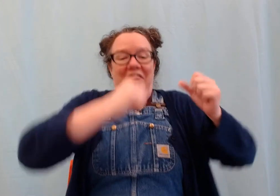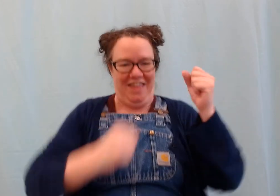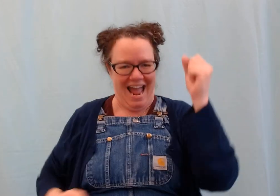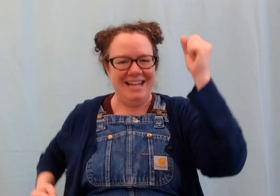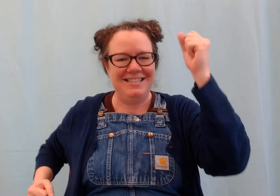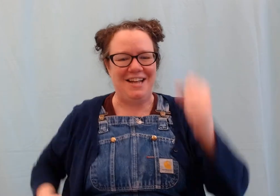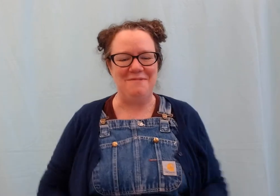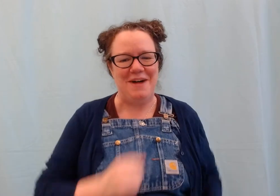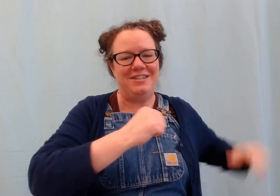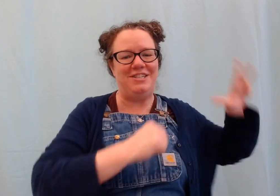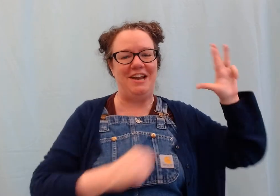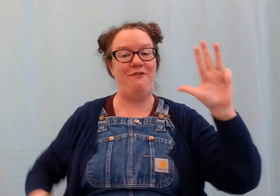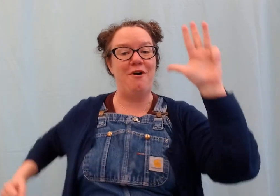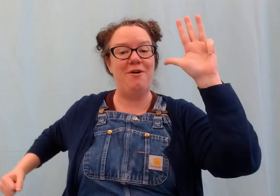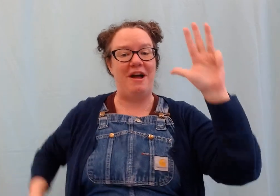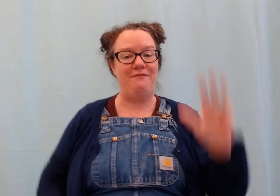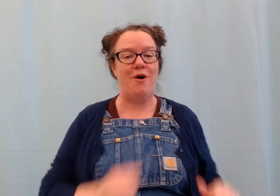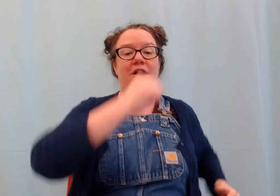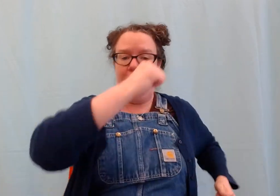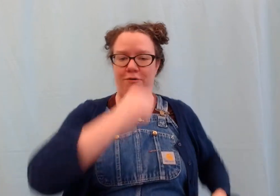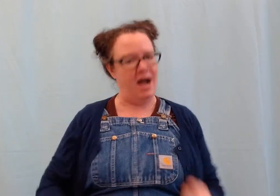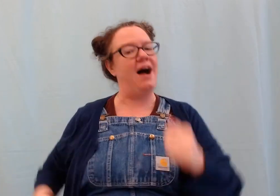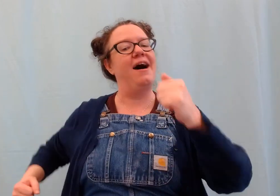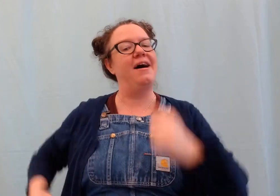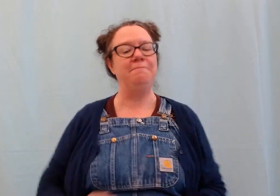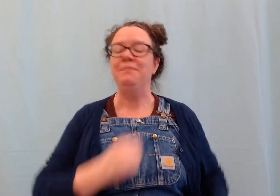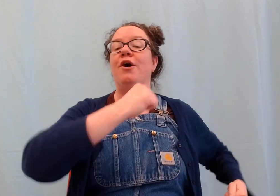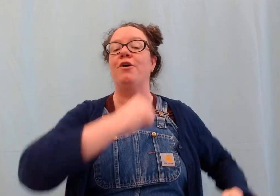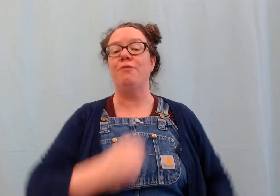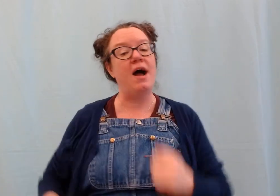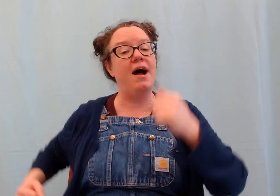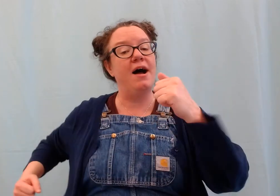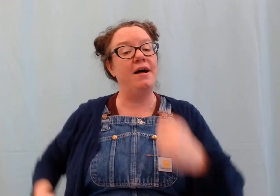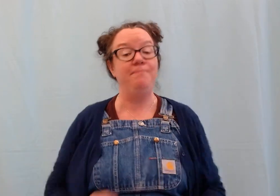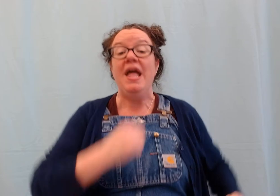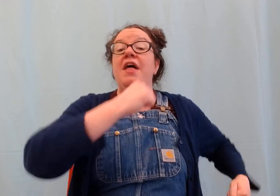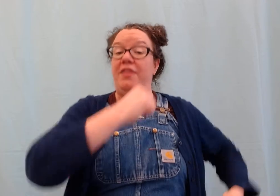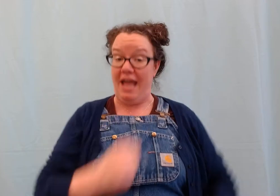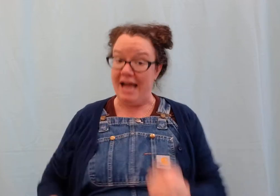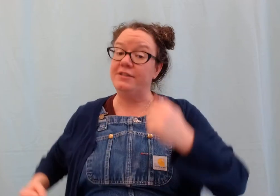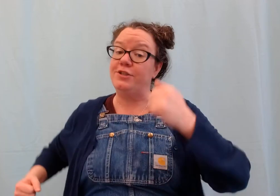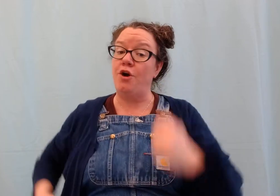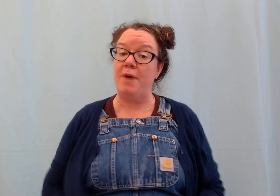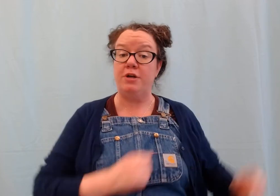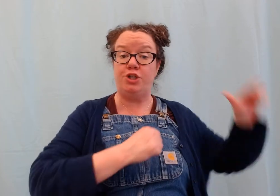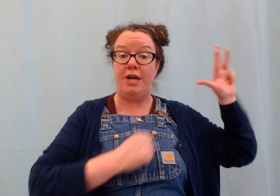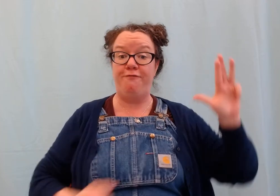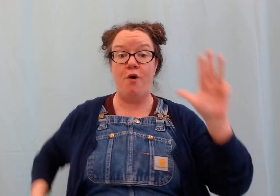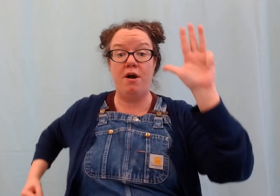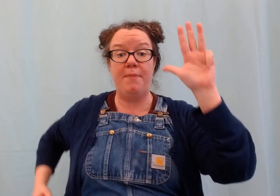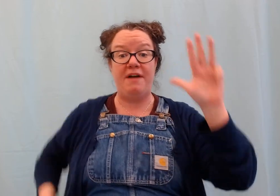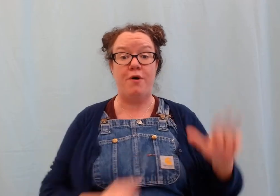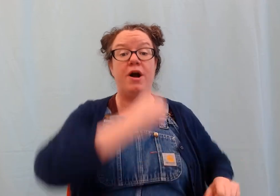#The ants go marching four by four. Hurrah, hurrah. The ants go marching four by four.